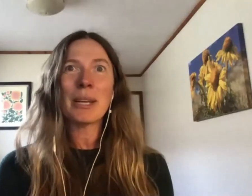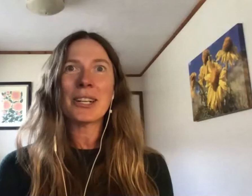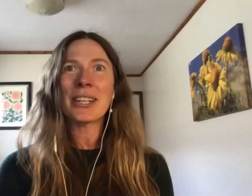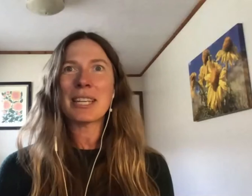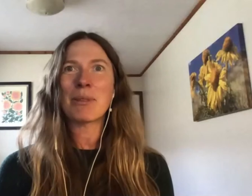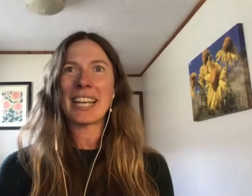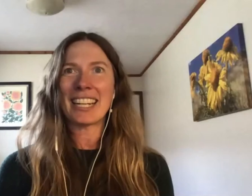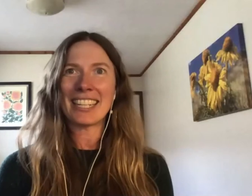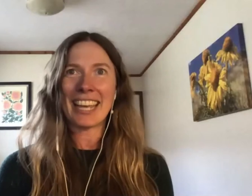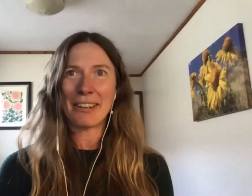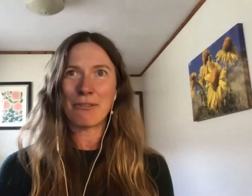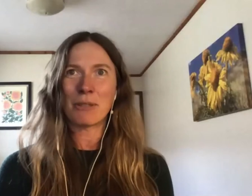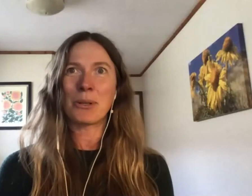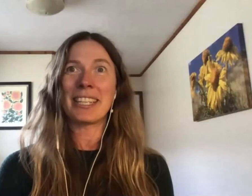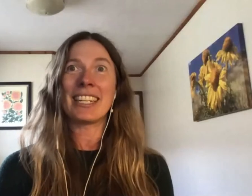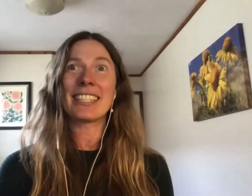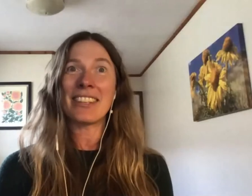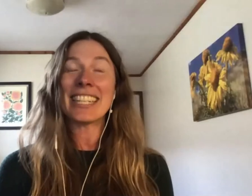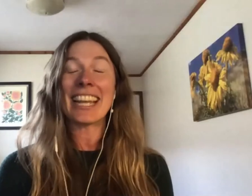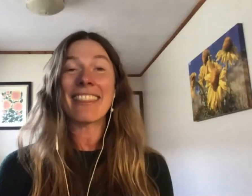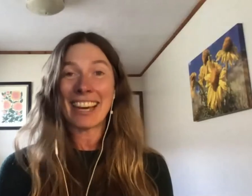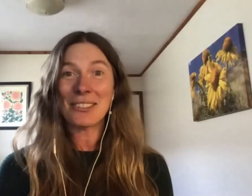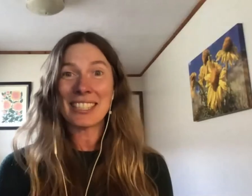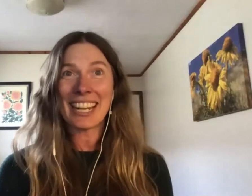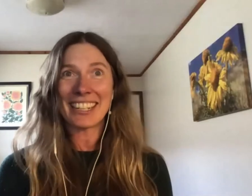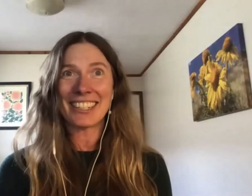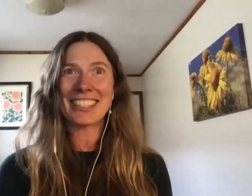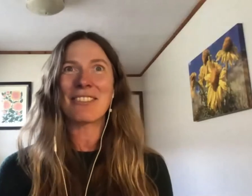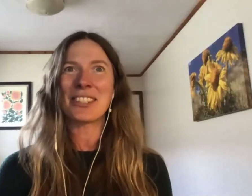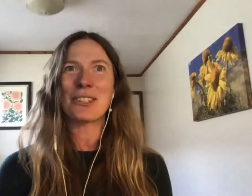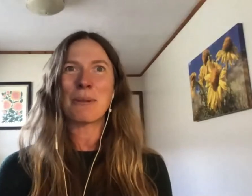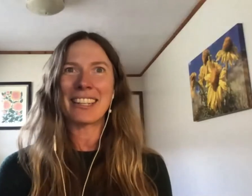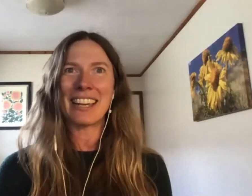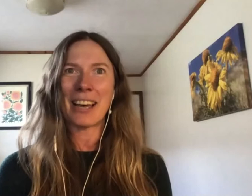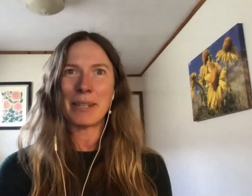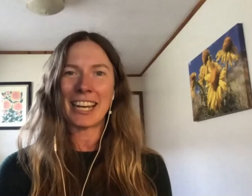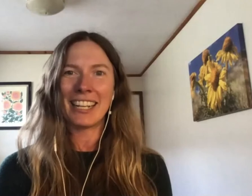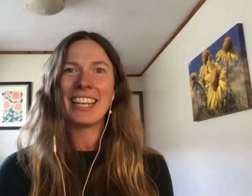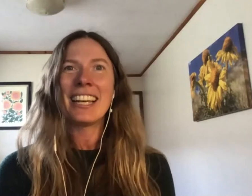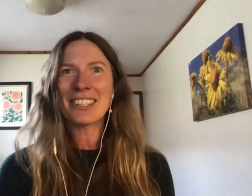We currently protect and care for more than 17,000 acres of critical wildlife habitat,